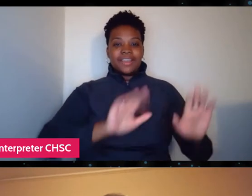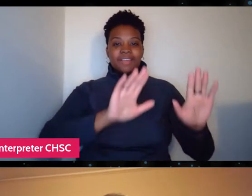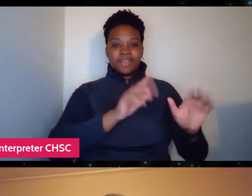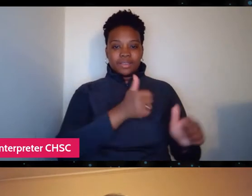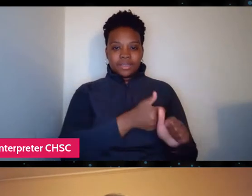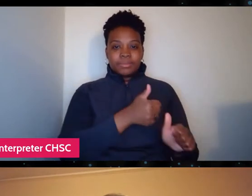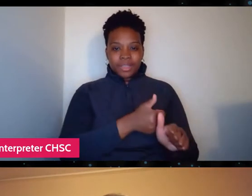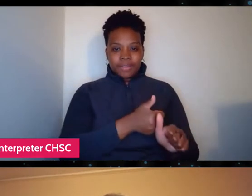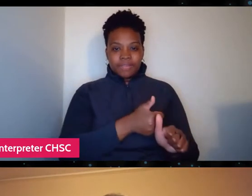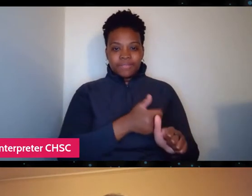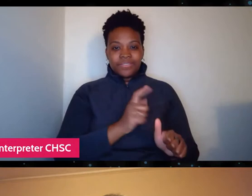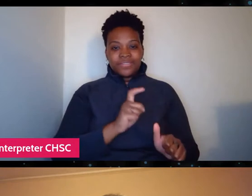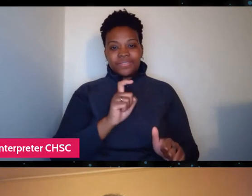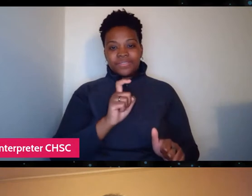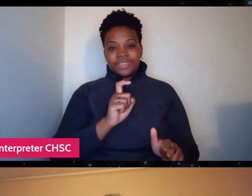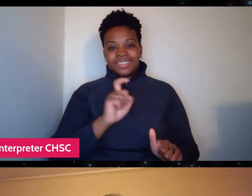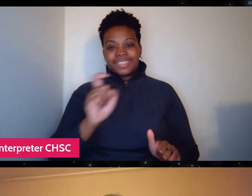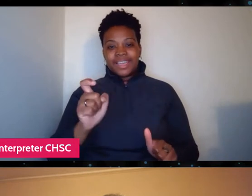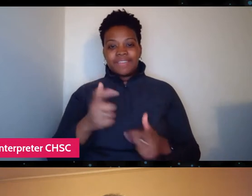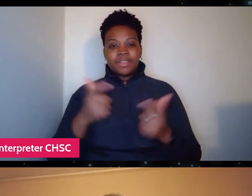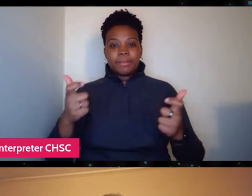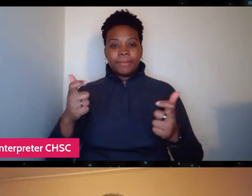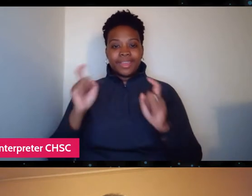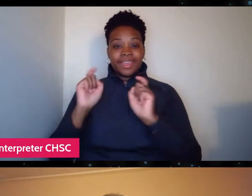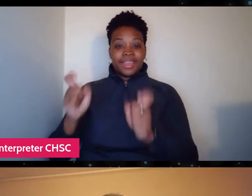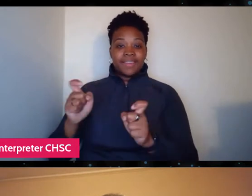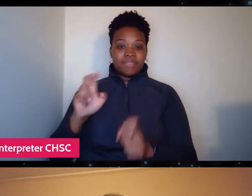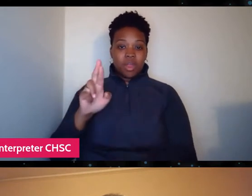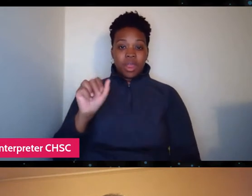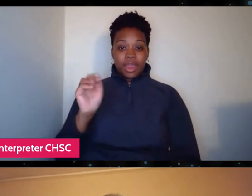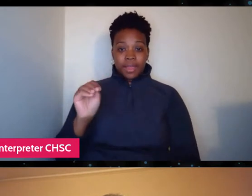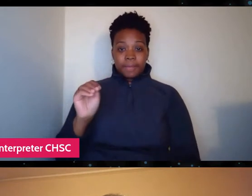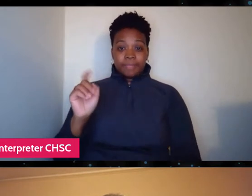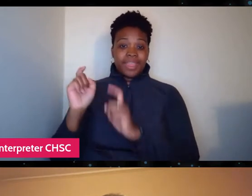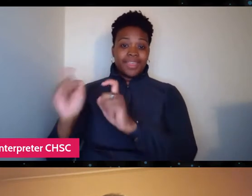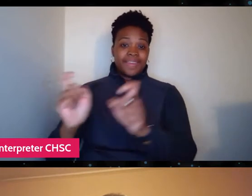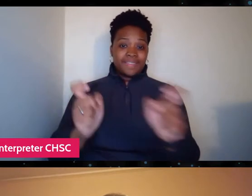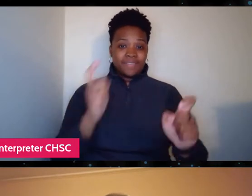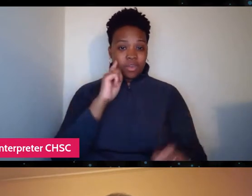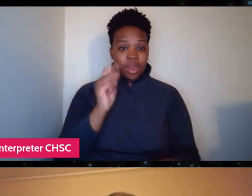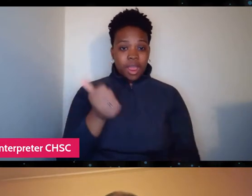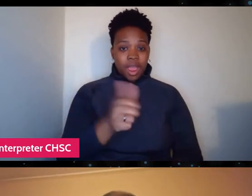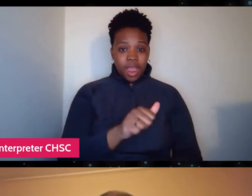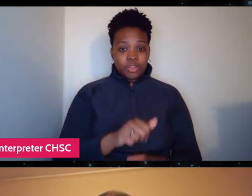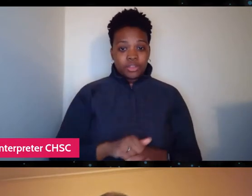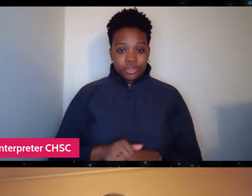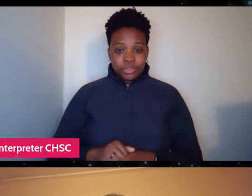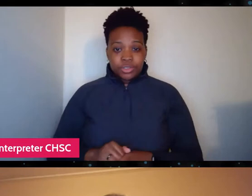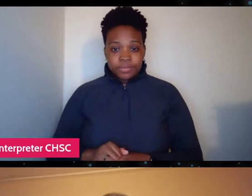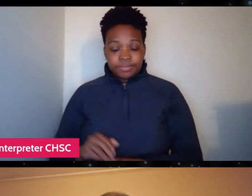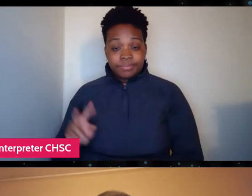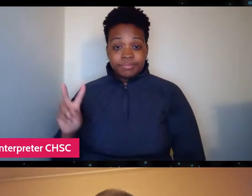give the greater grift of Remote Area Medical to others. Brilliant, it's really interesting actually,